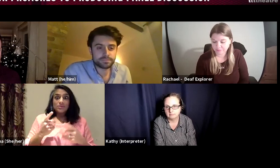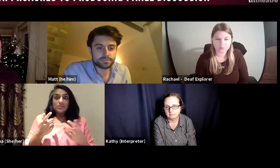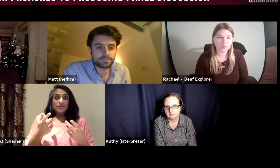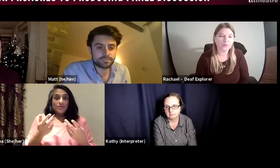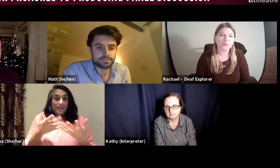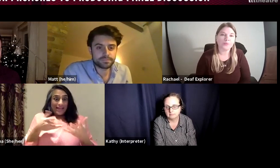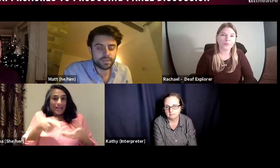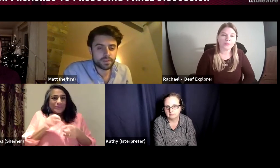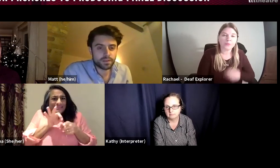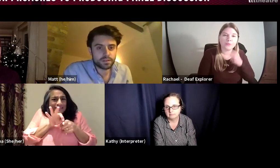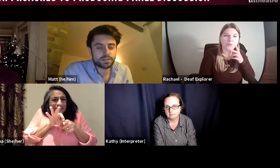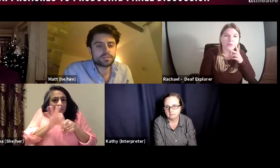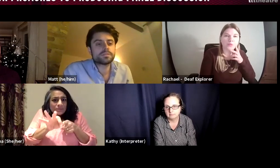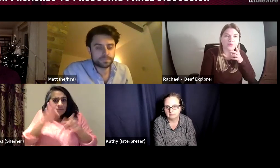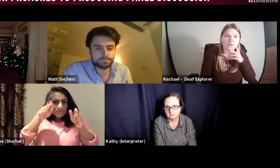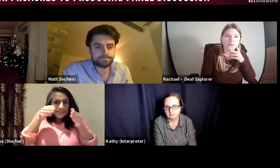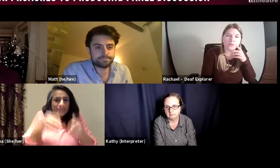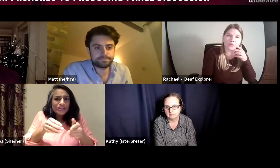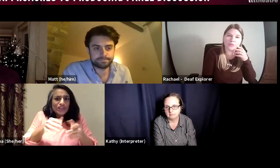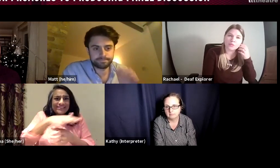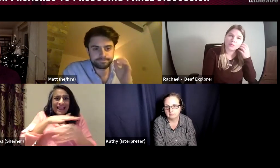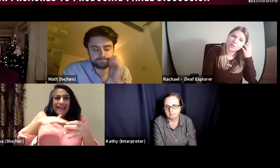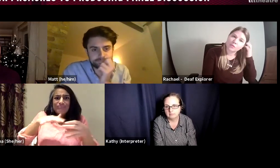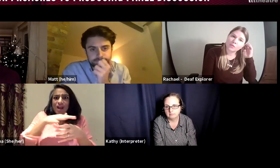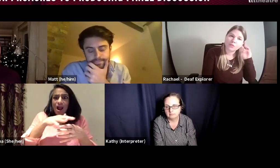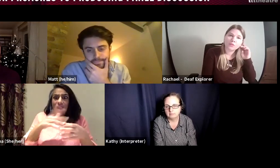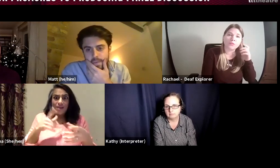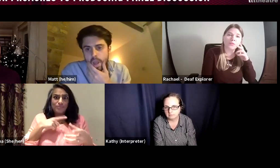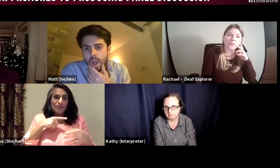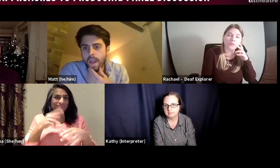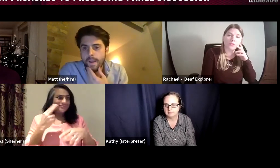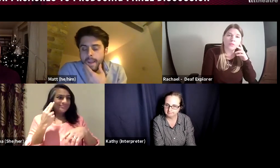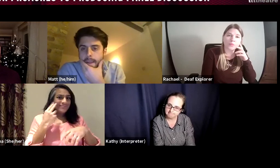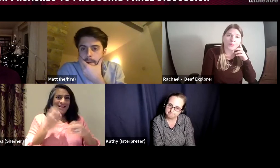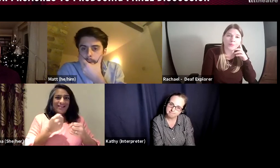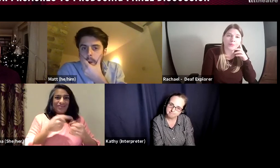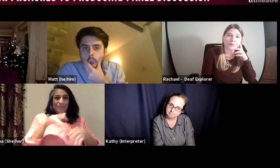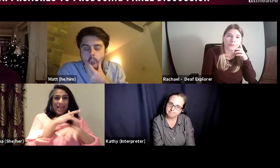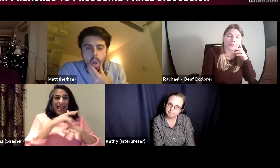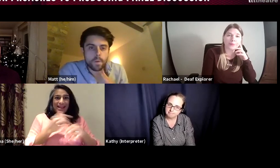responsibility for social media et cetera, but we were really focusing on the specialist areas,